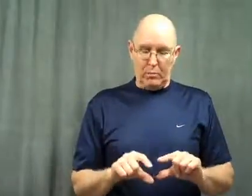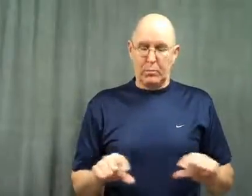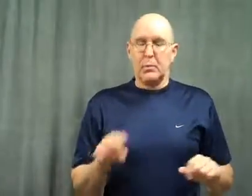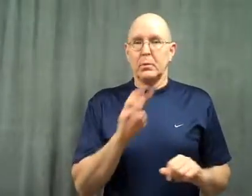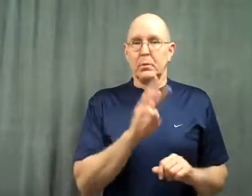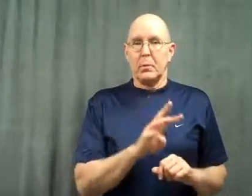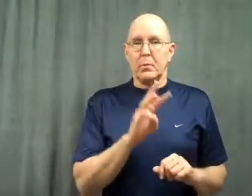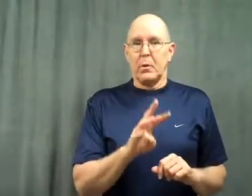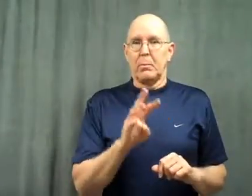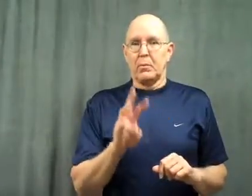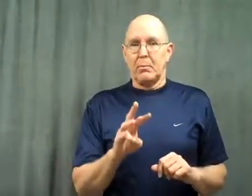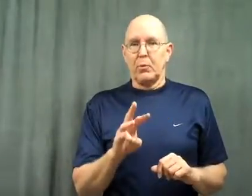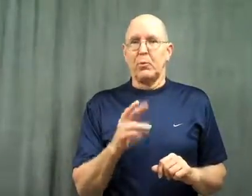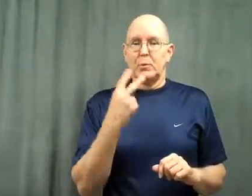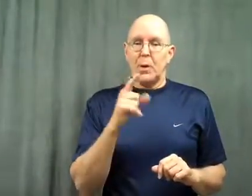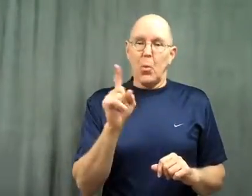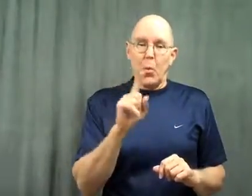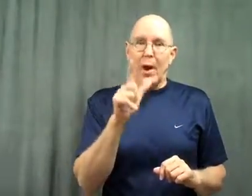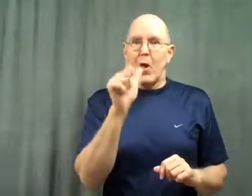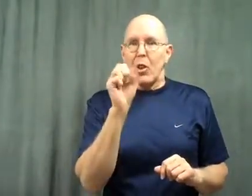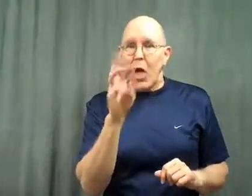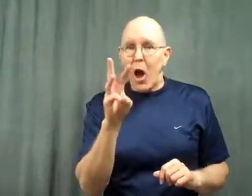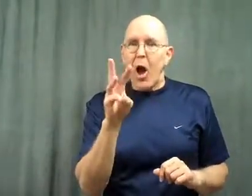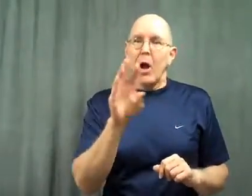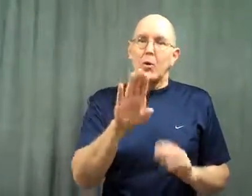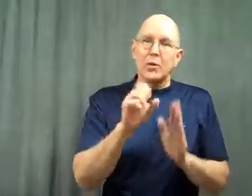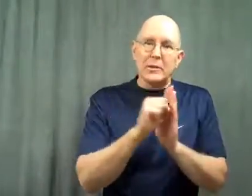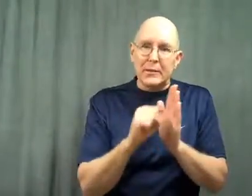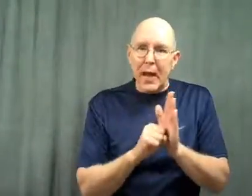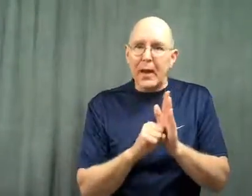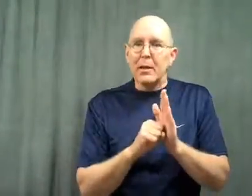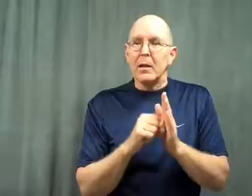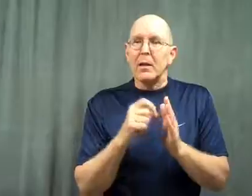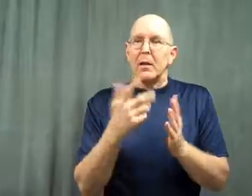You can look below for the URL to check for the law in your state